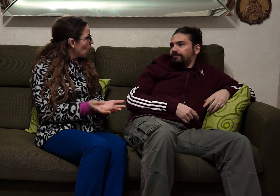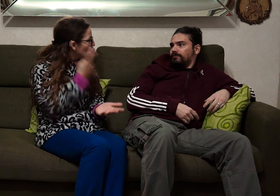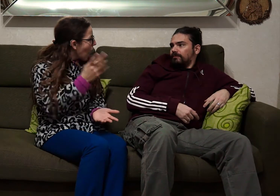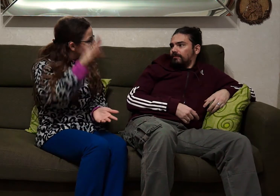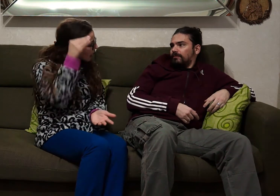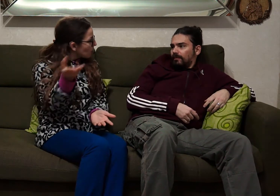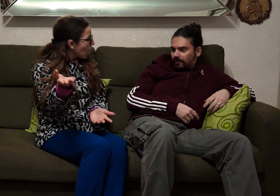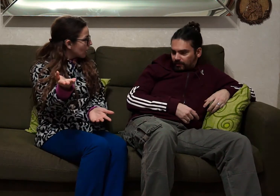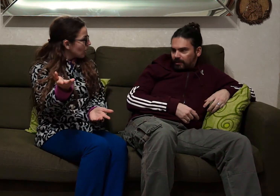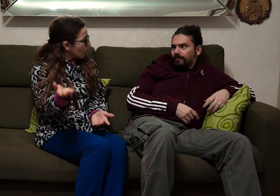watch and learn.